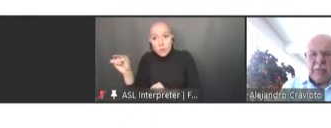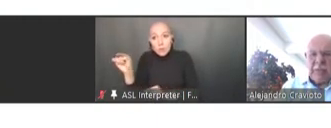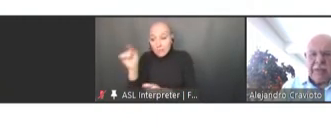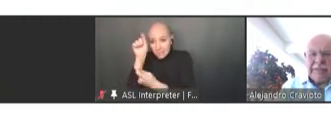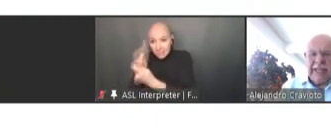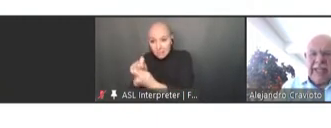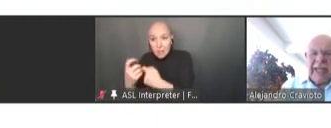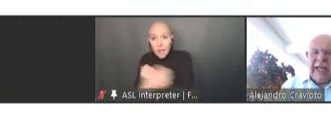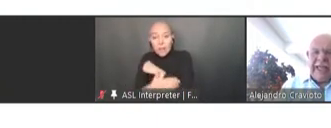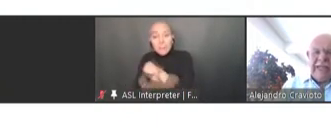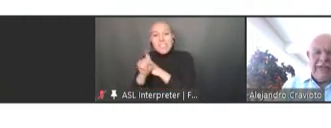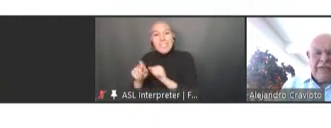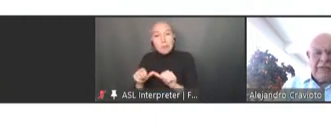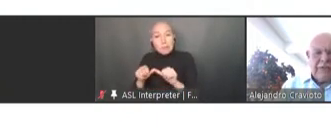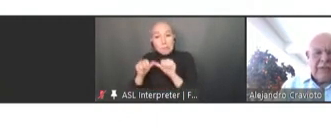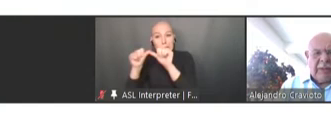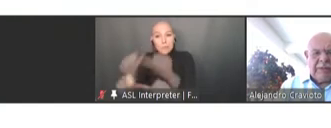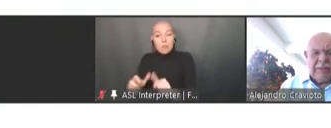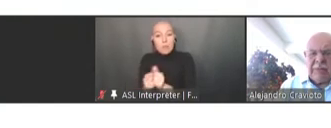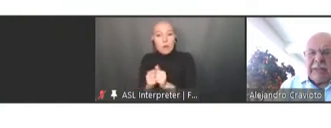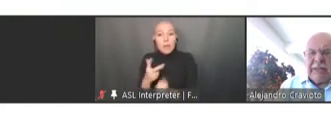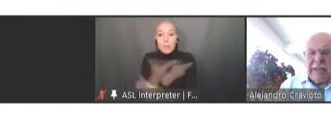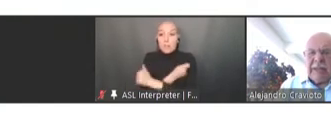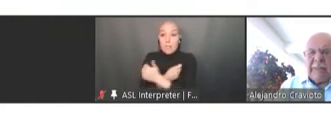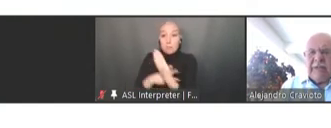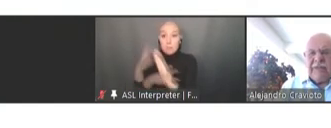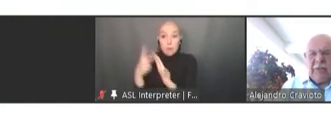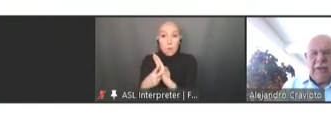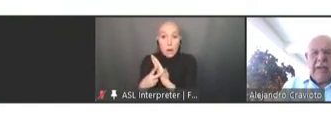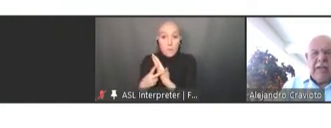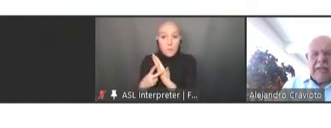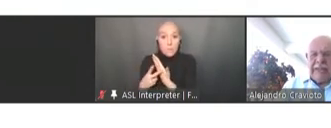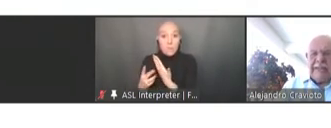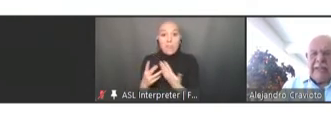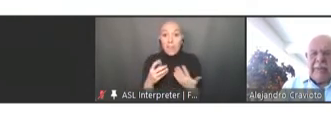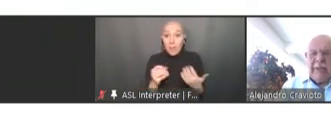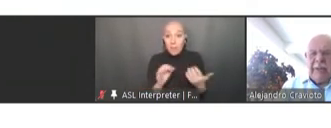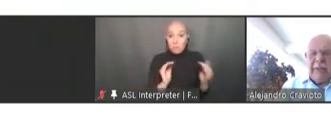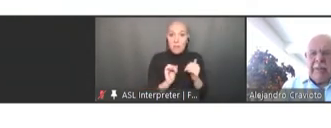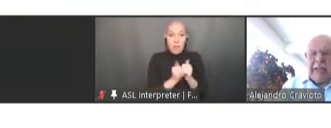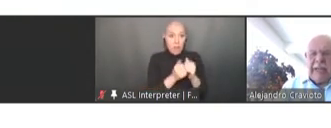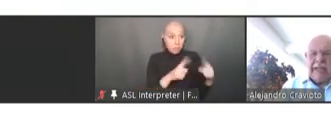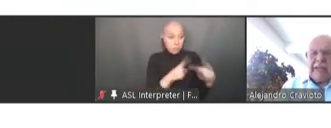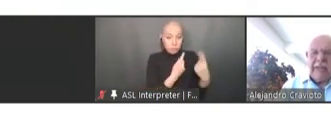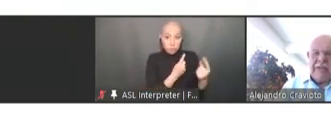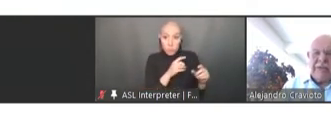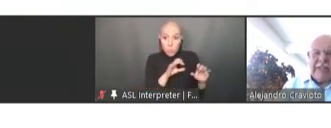programs. And in difference to how we've done it before, this time it will be at the countries'